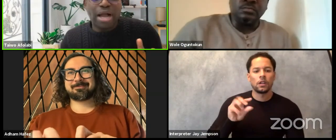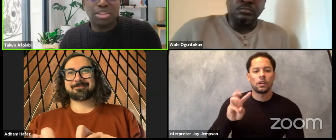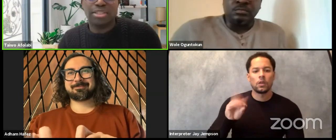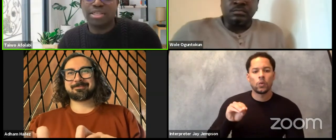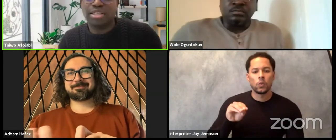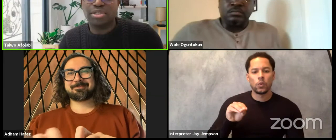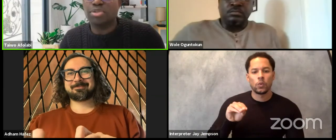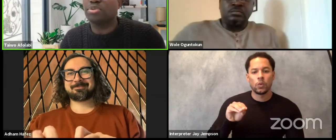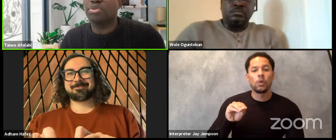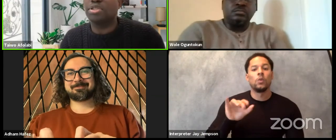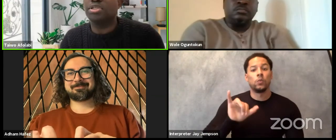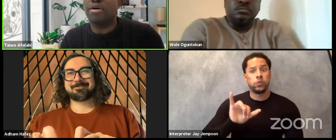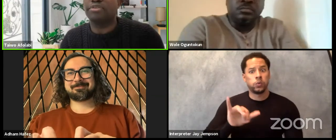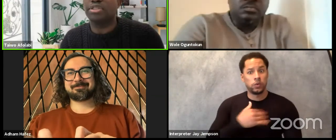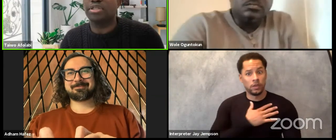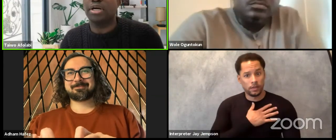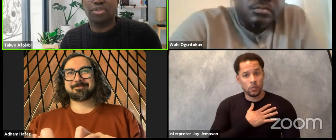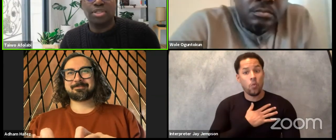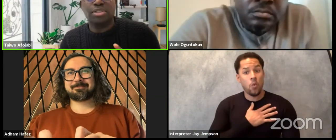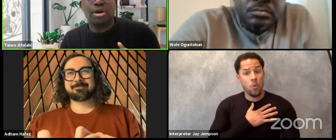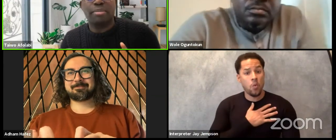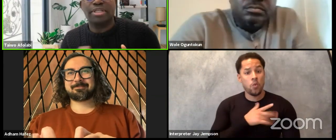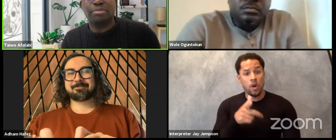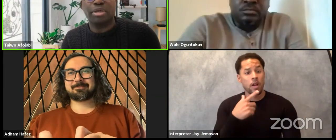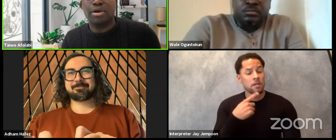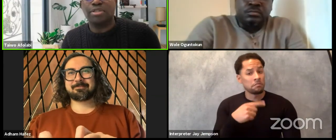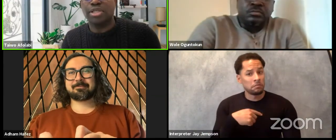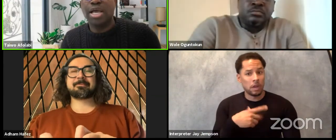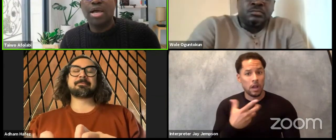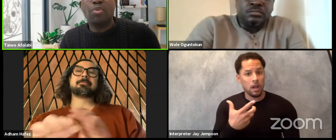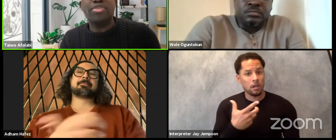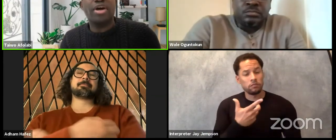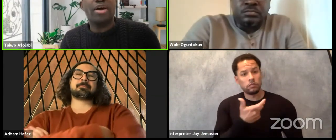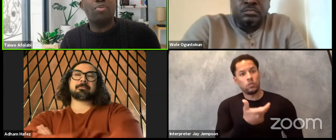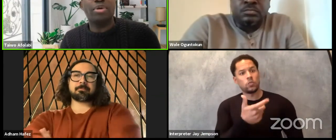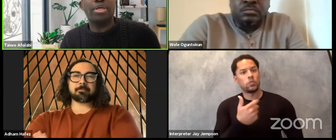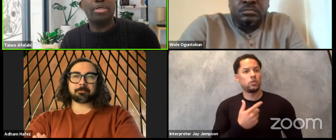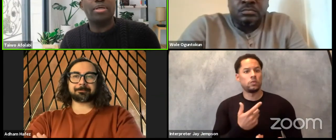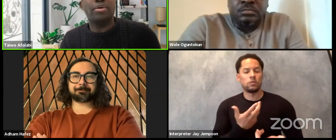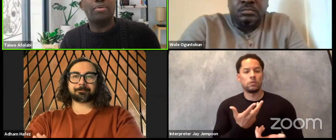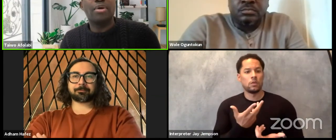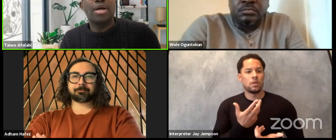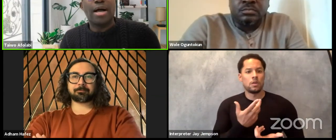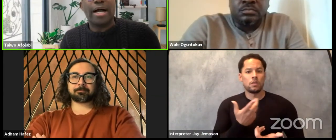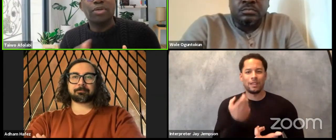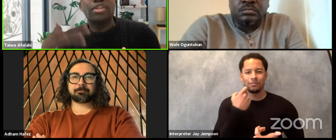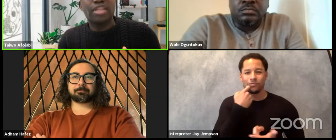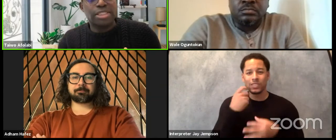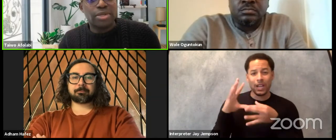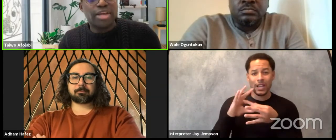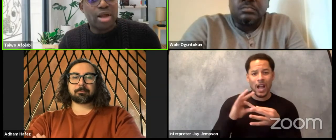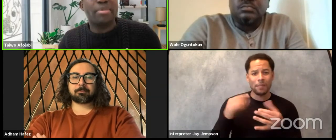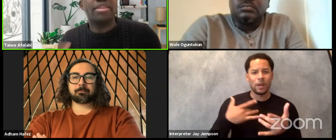passionately to this comment because I know there is another comment